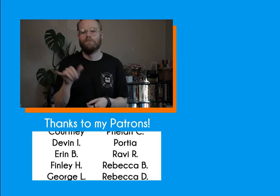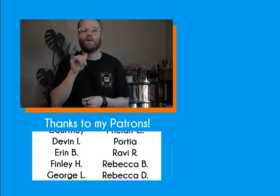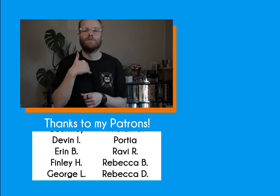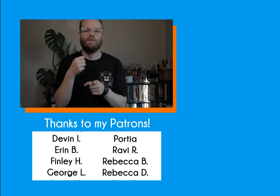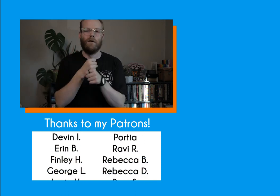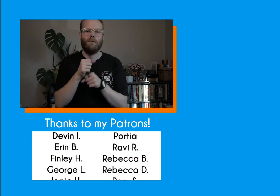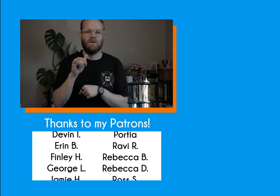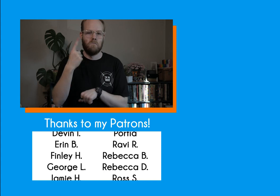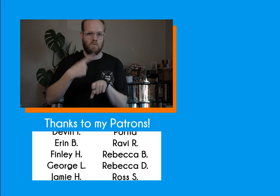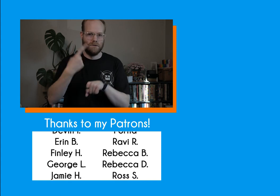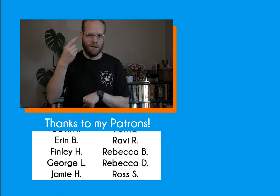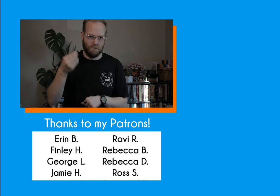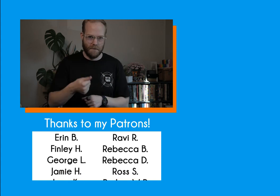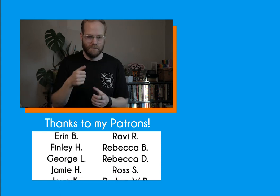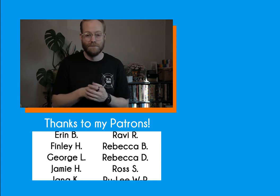I also have Ko-fi, which is like buying me a coffee.